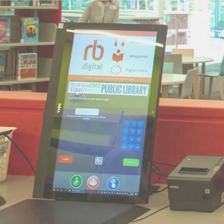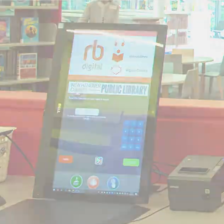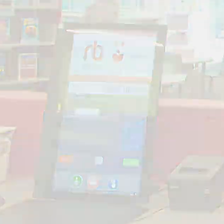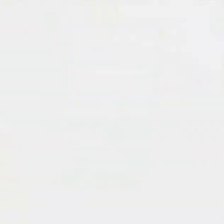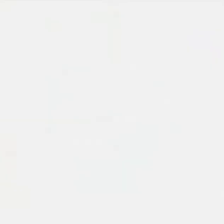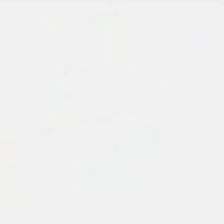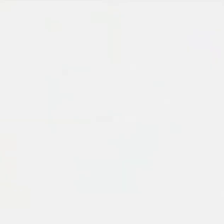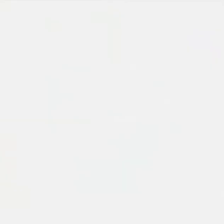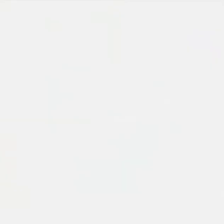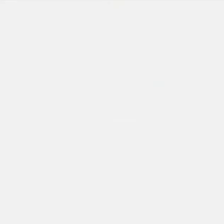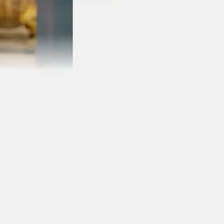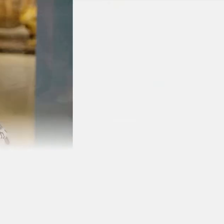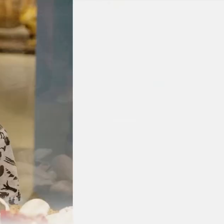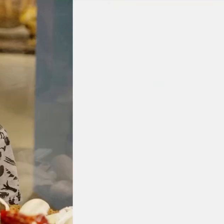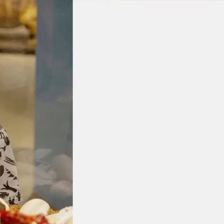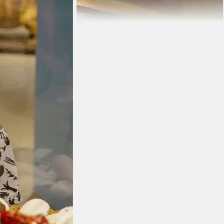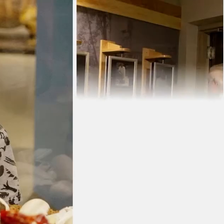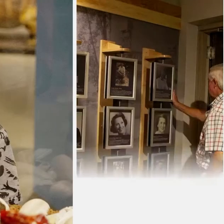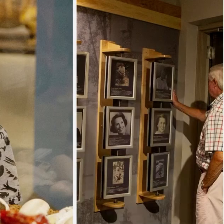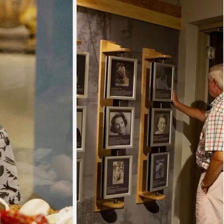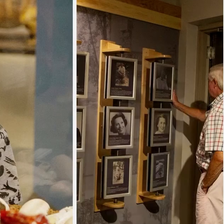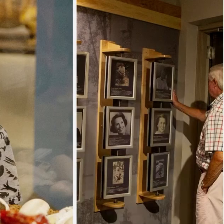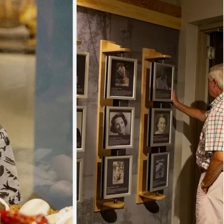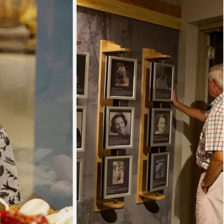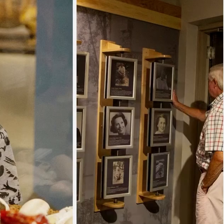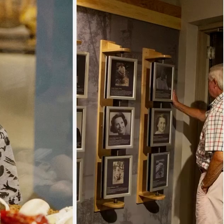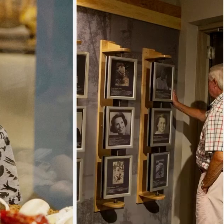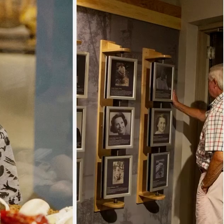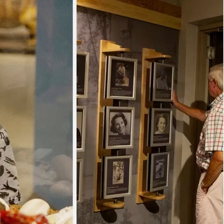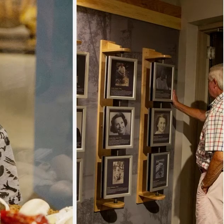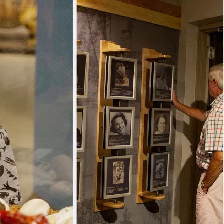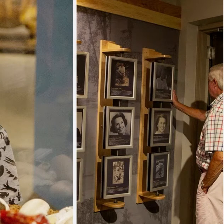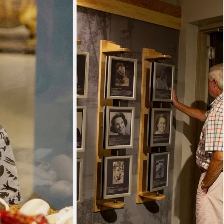might want to take a trip. They increased their educational opportunities and